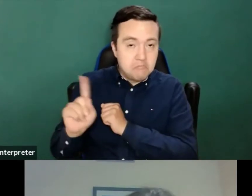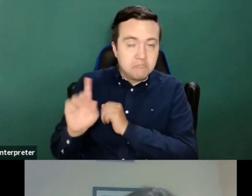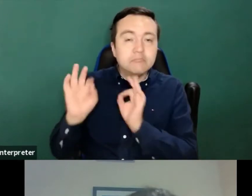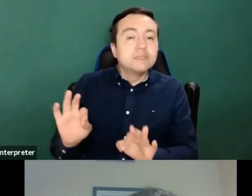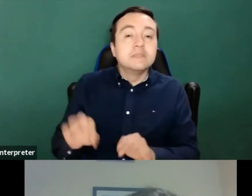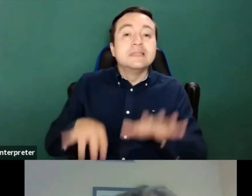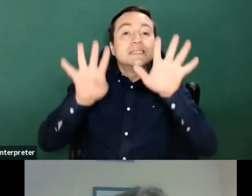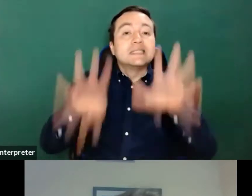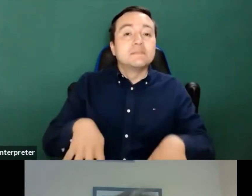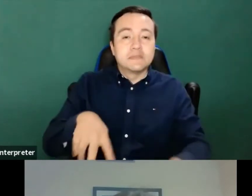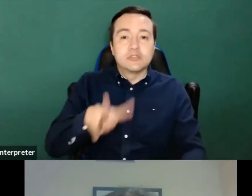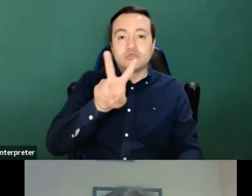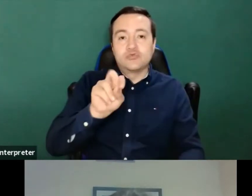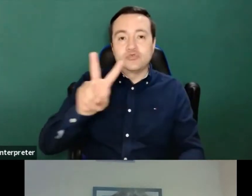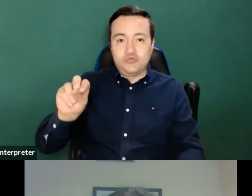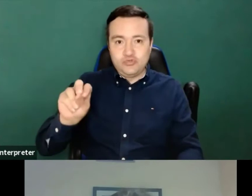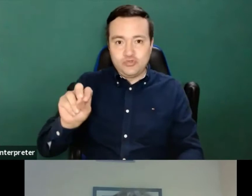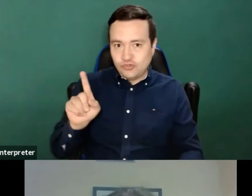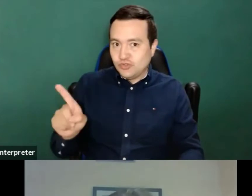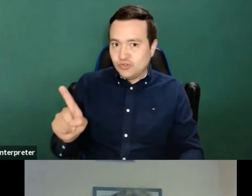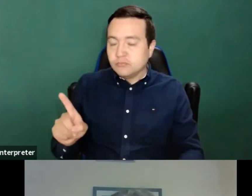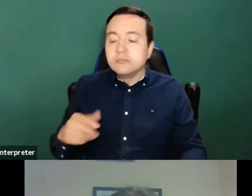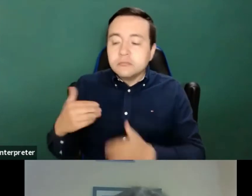On say, perceived important problems with accessibility.